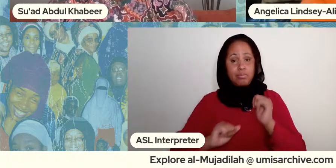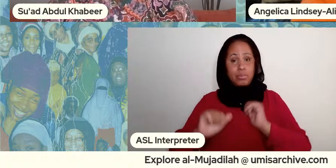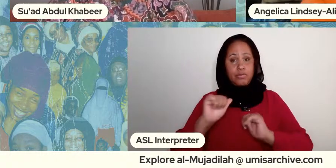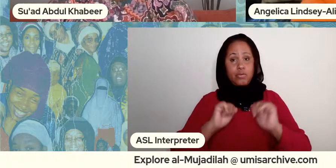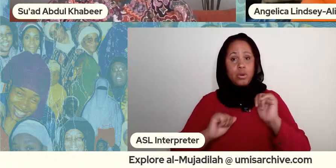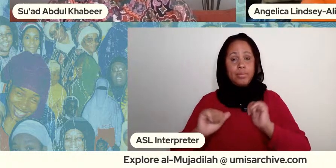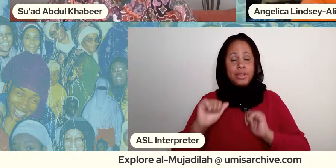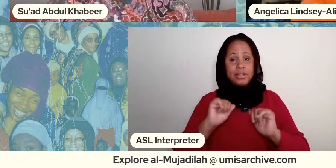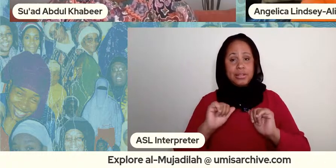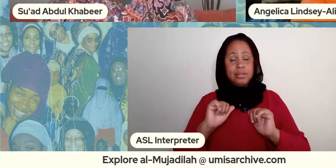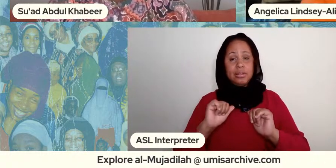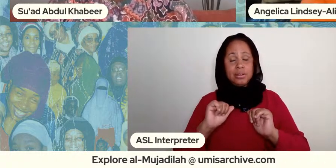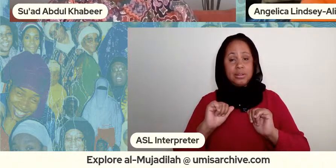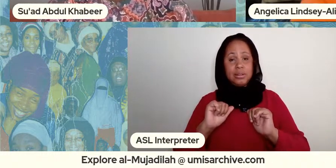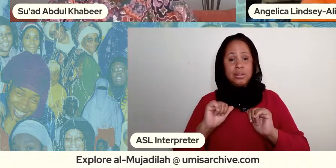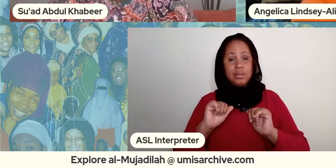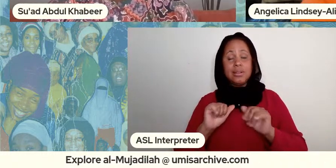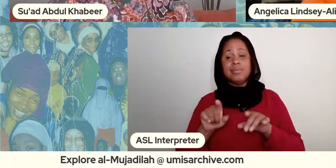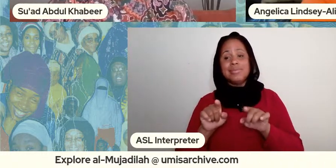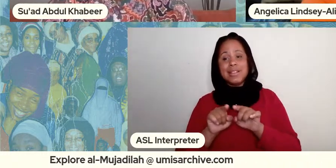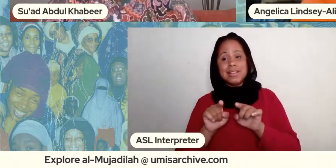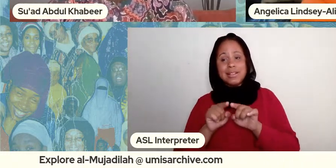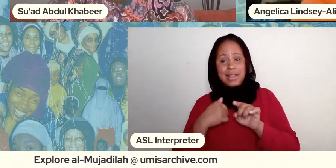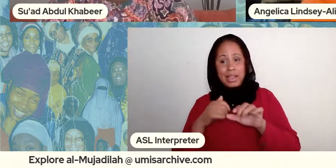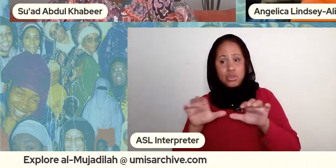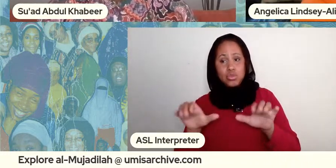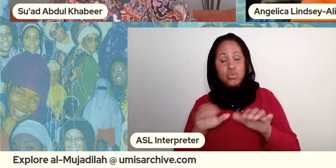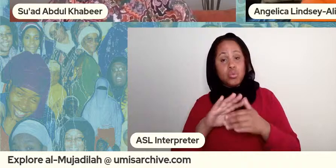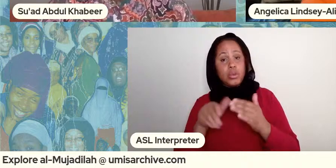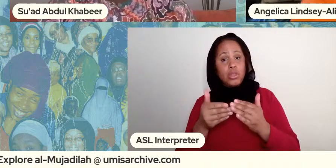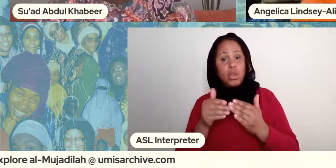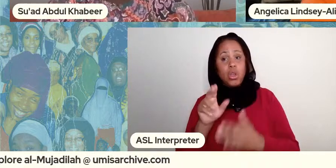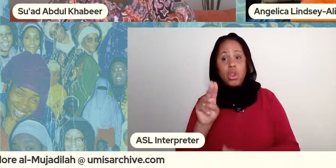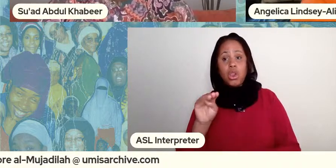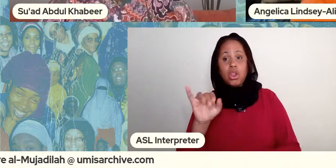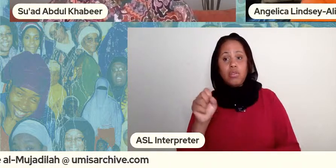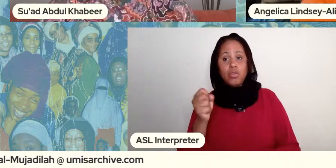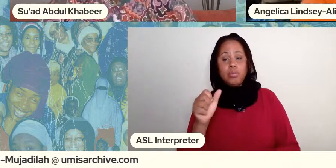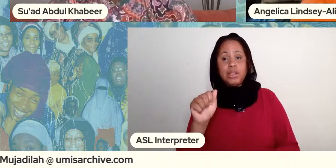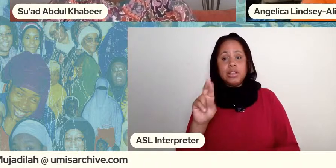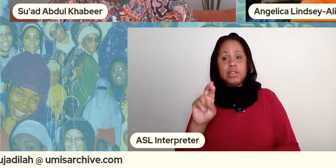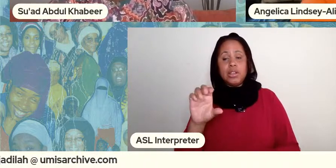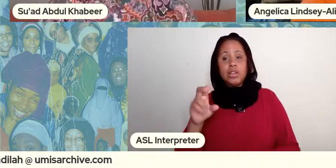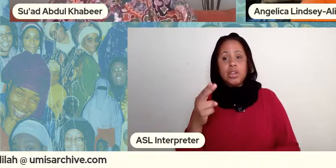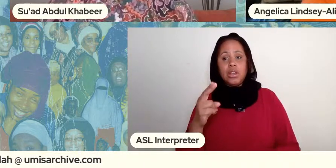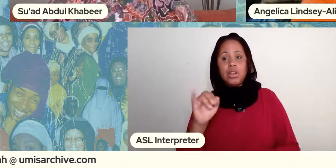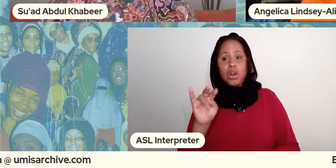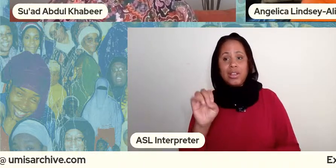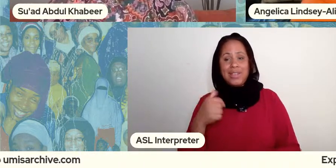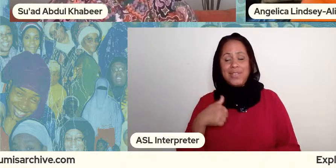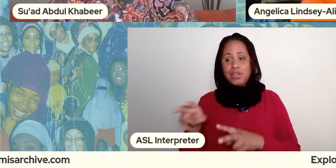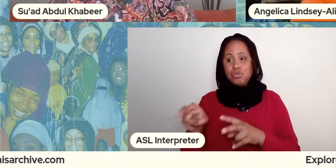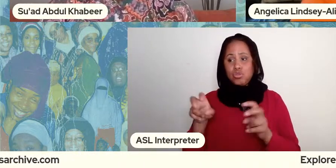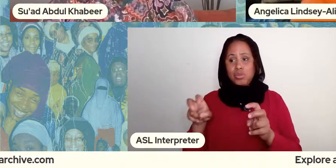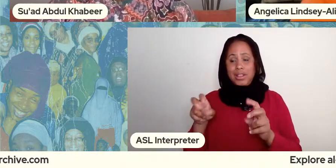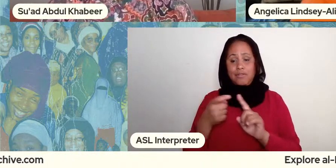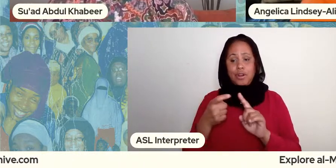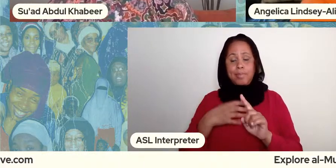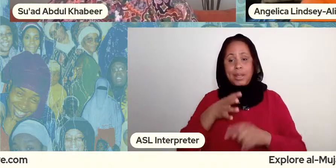again like i do with all of olmi's archive right drawing on different pieces of the archive things from her mother's life things from the women around her to sort